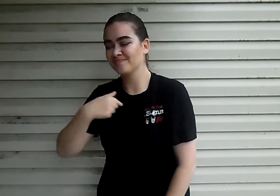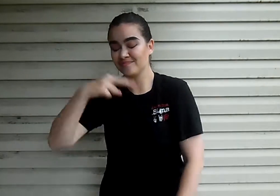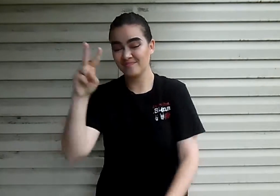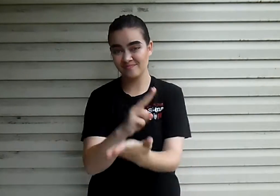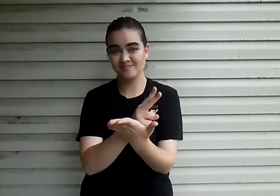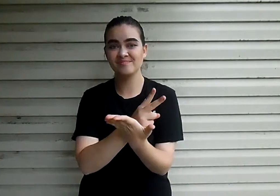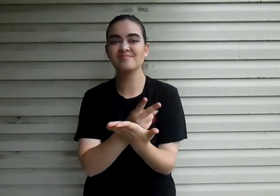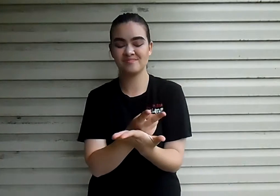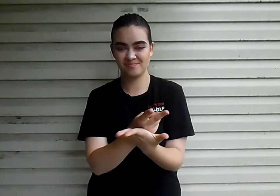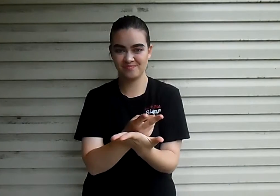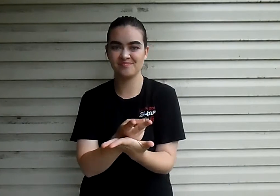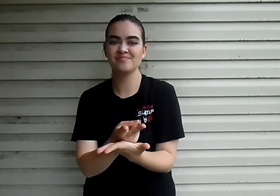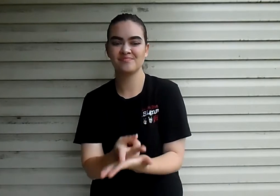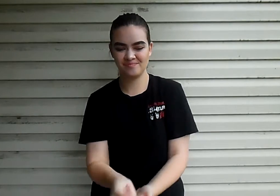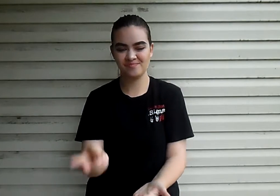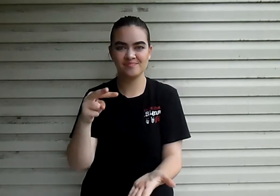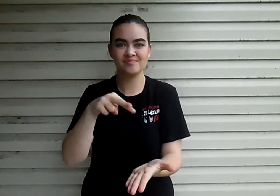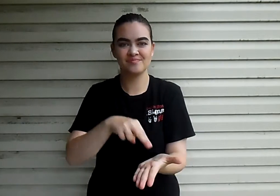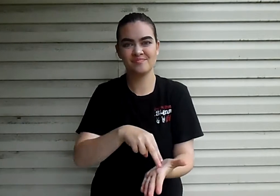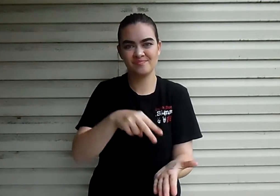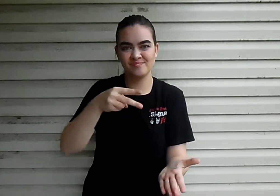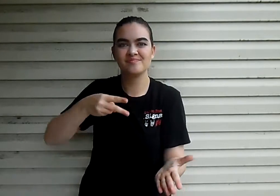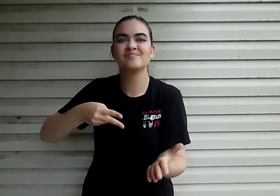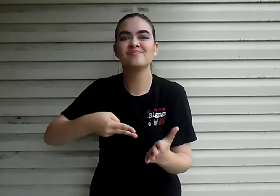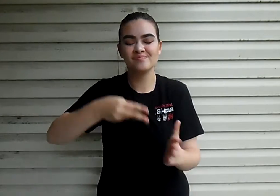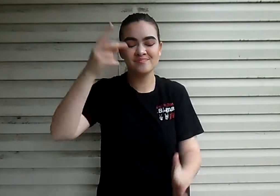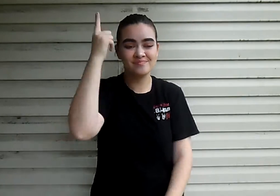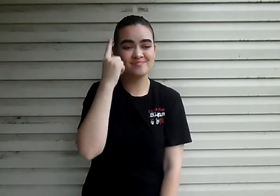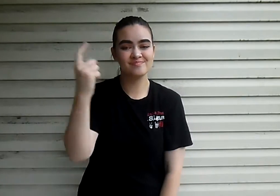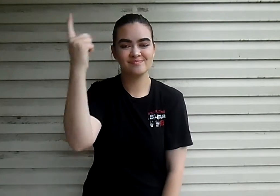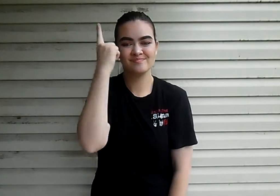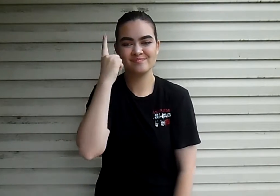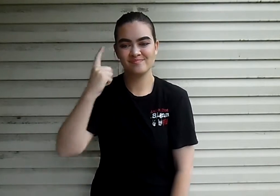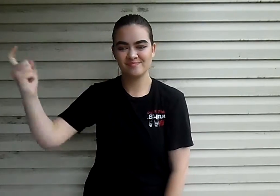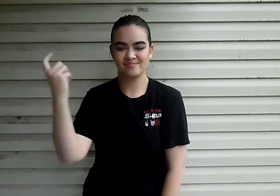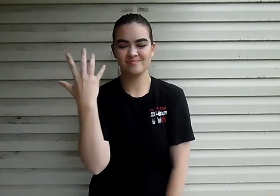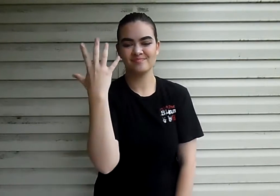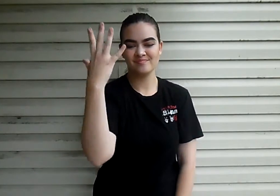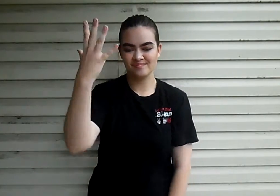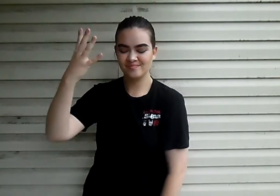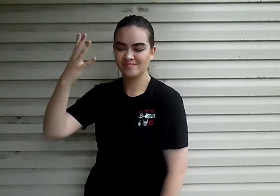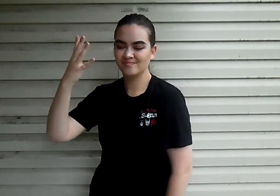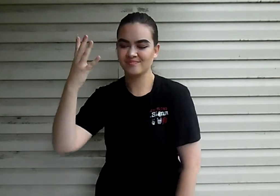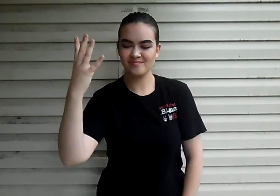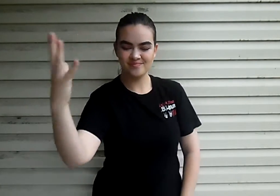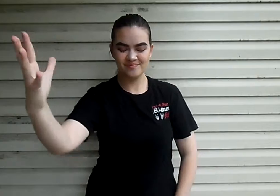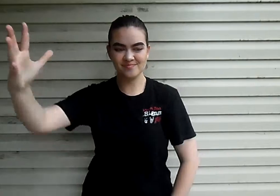If I roll over when it's over